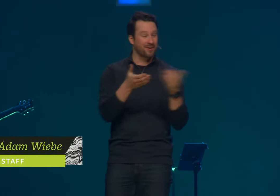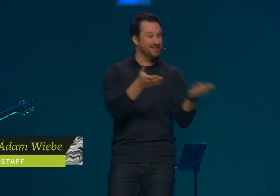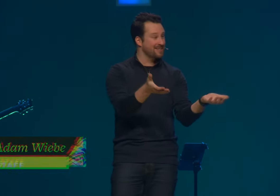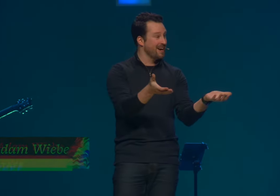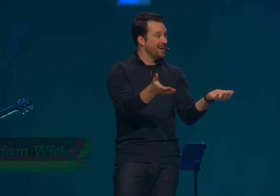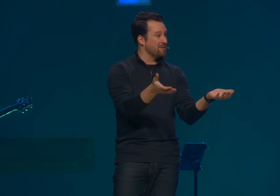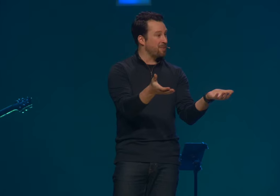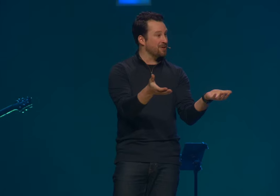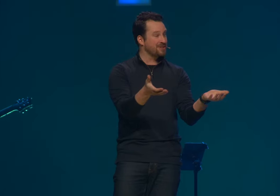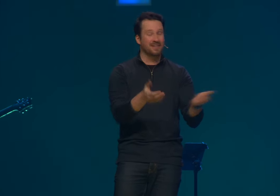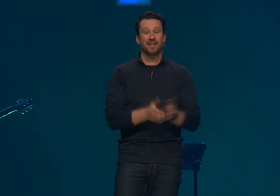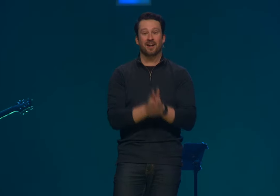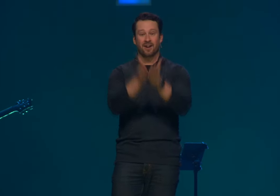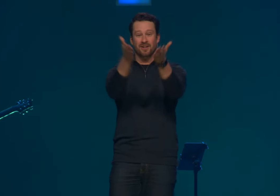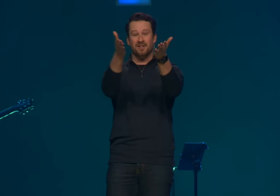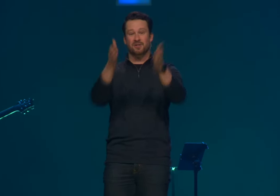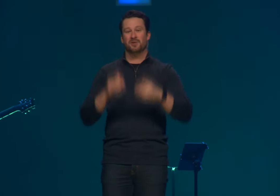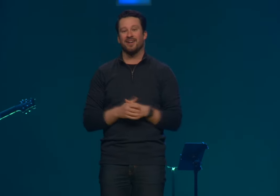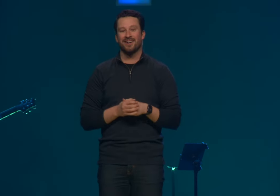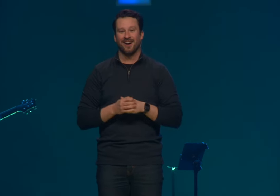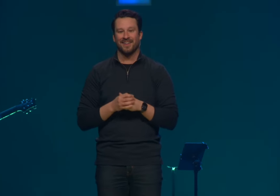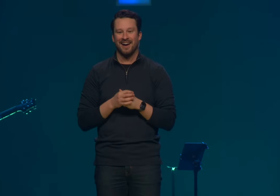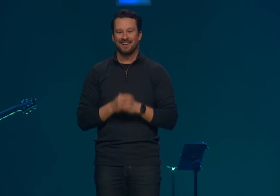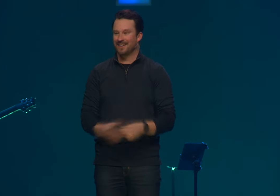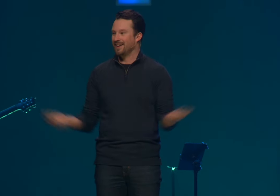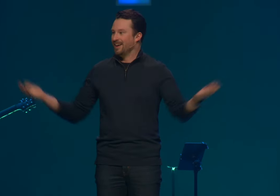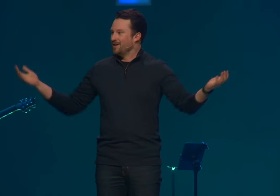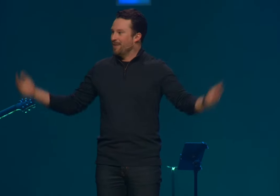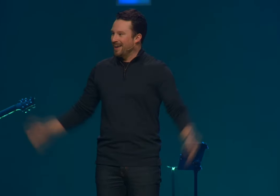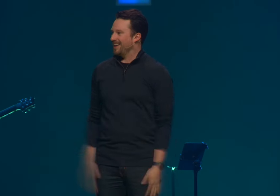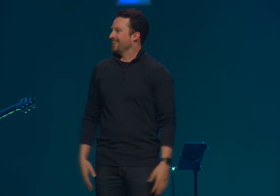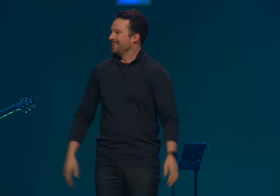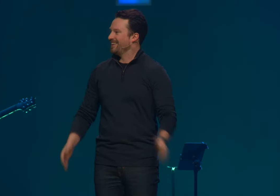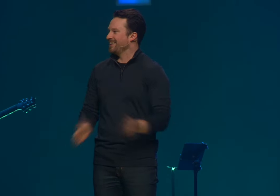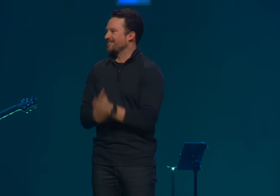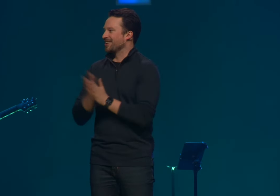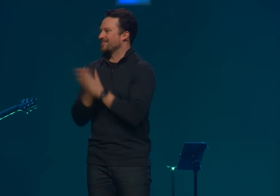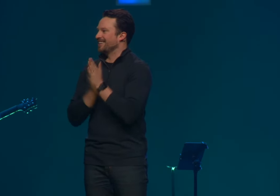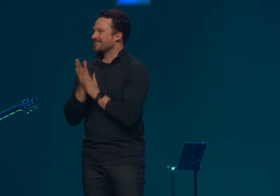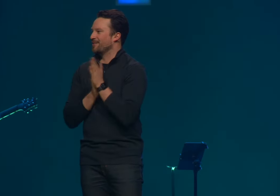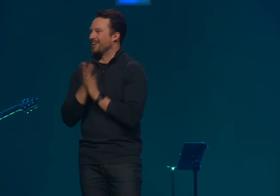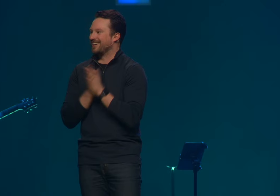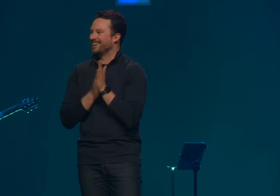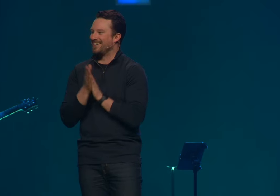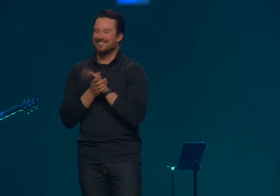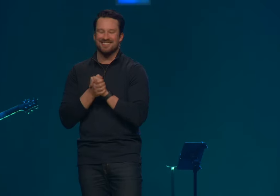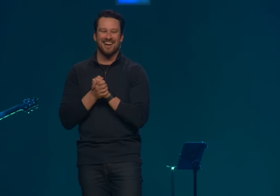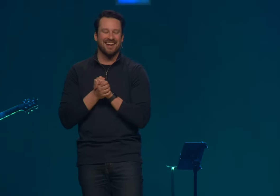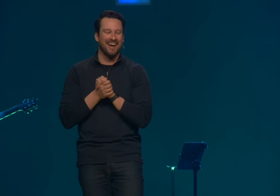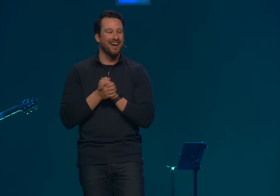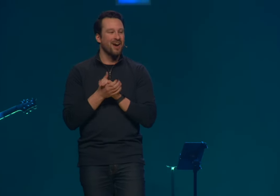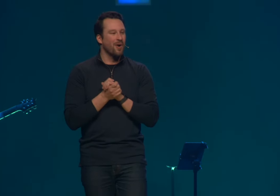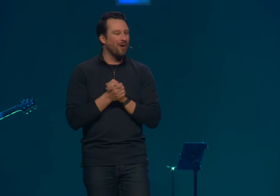Whether it's in person here or you're tuning in online, you made it. You're at church and it's going to be a good Sunday.